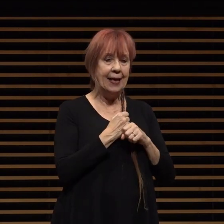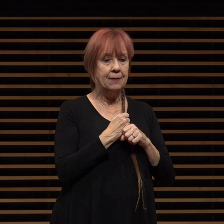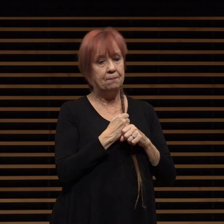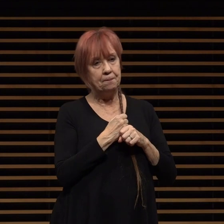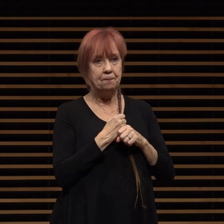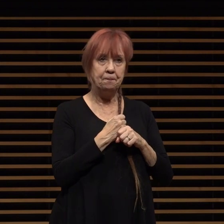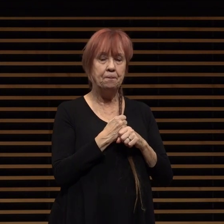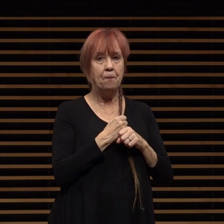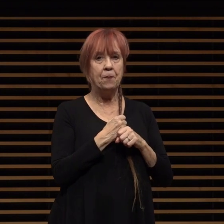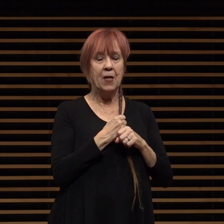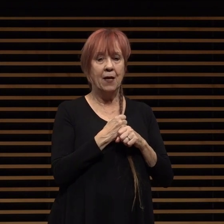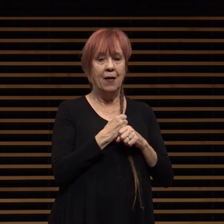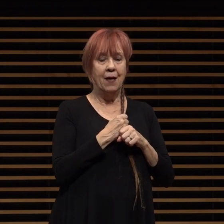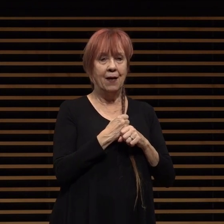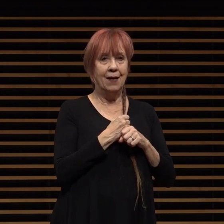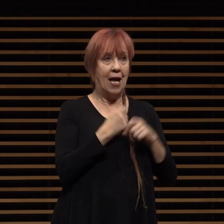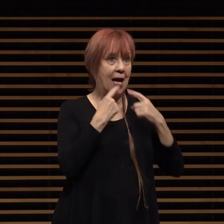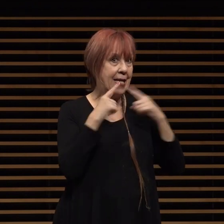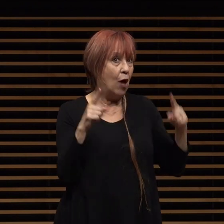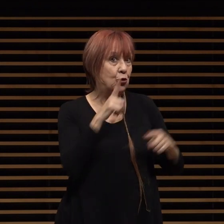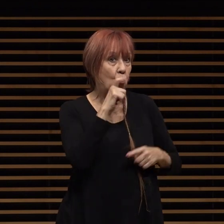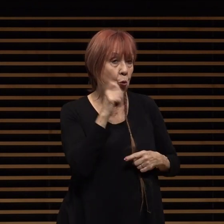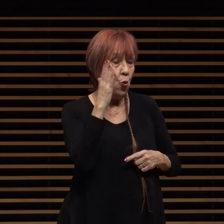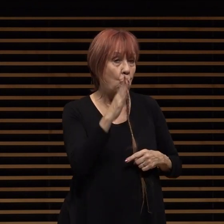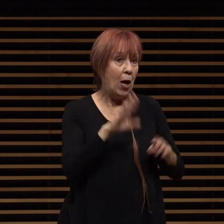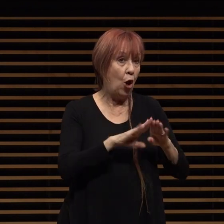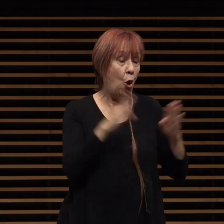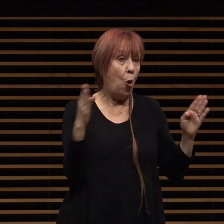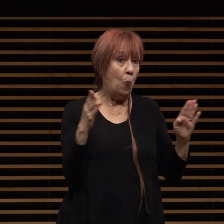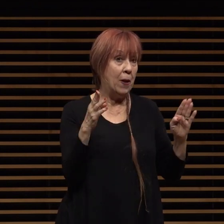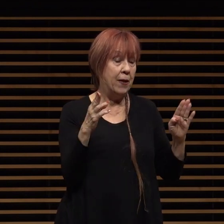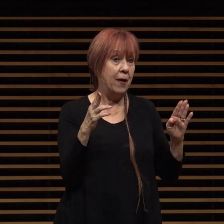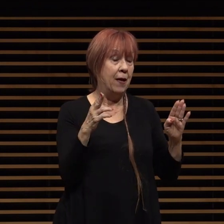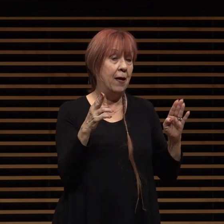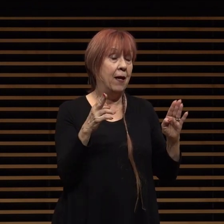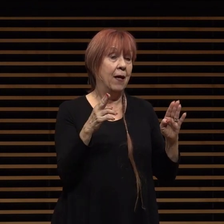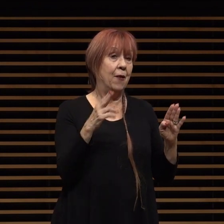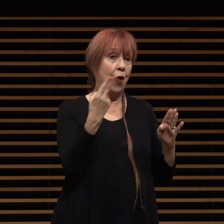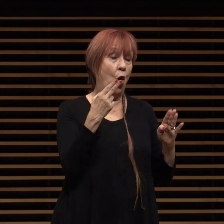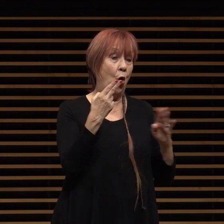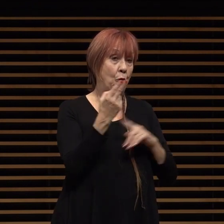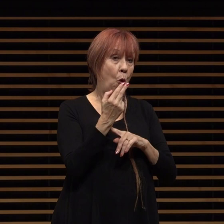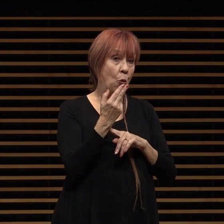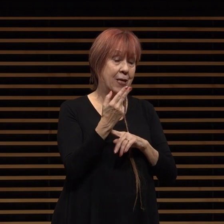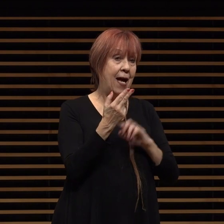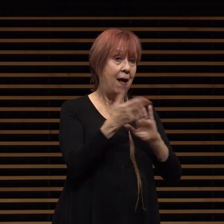the brand we can be sure that the brand will